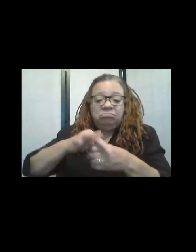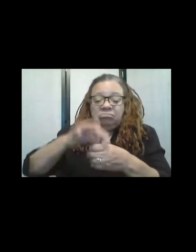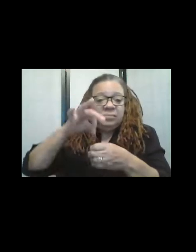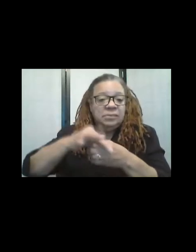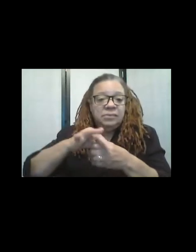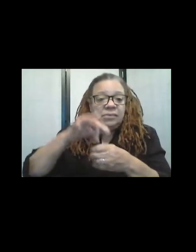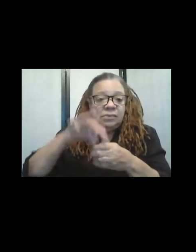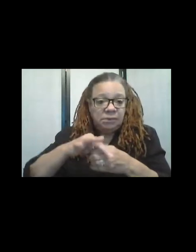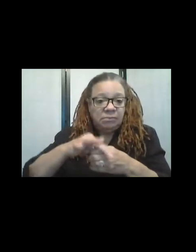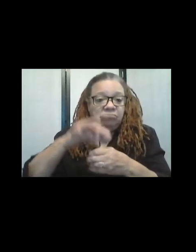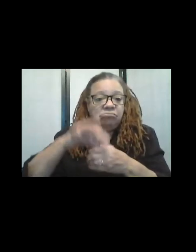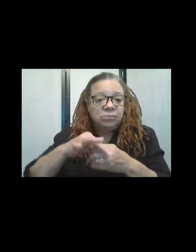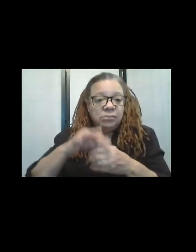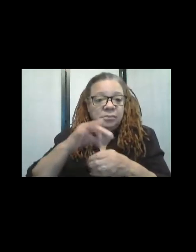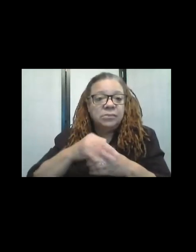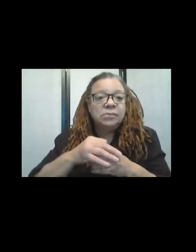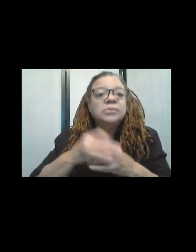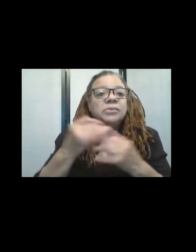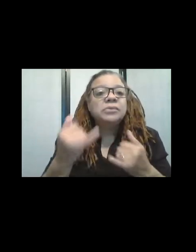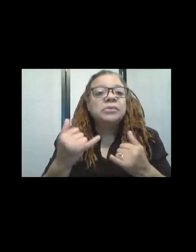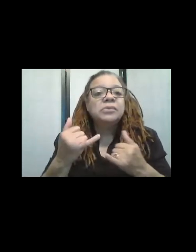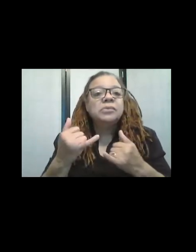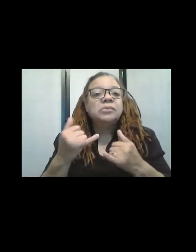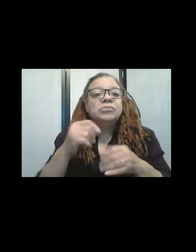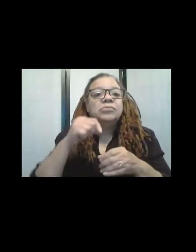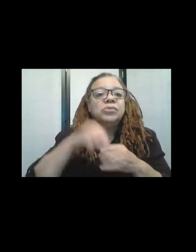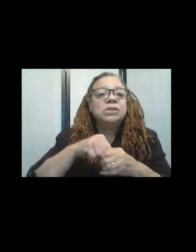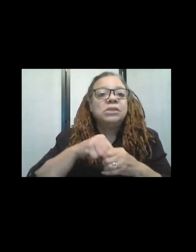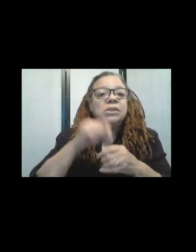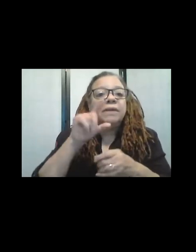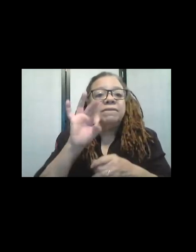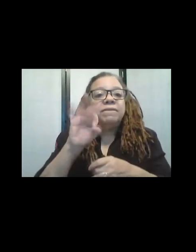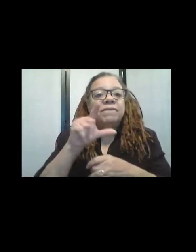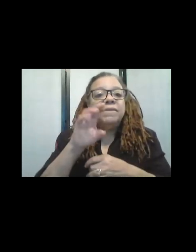Um, you mean, you're posting that, you're pushing the fleece in, right?